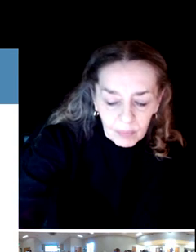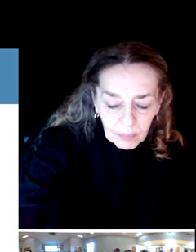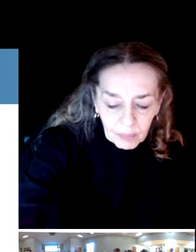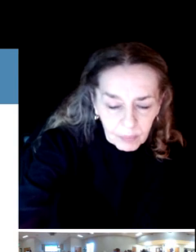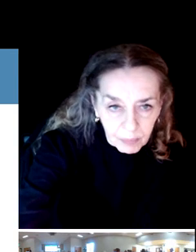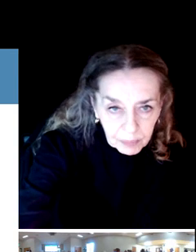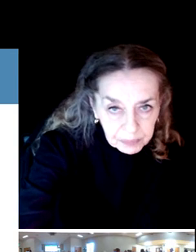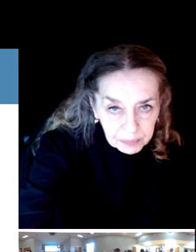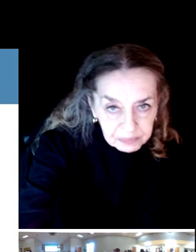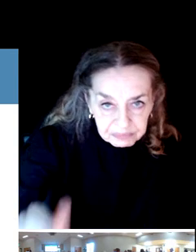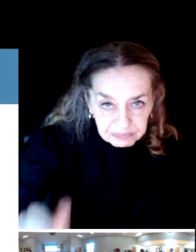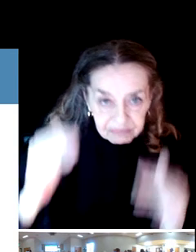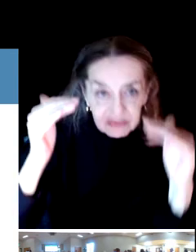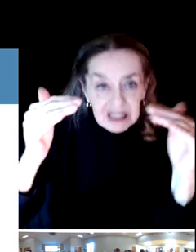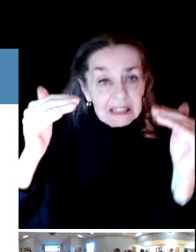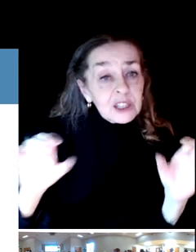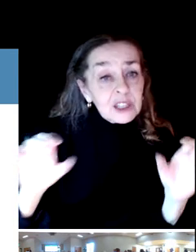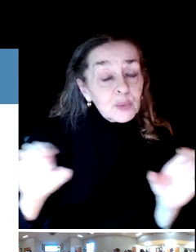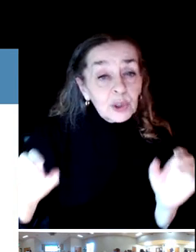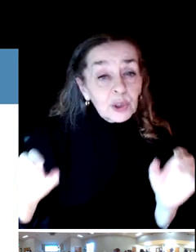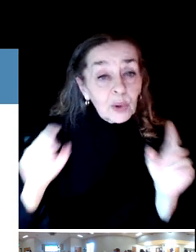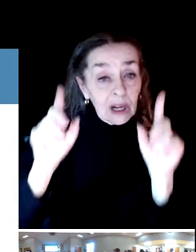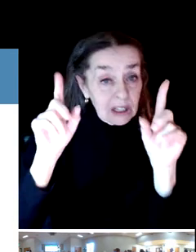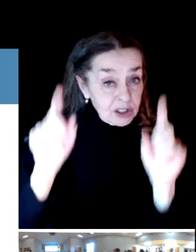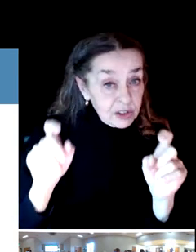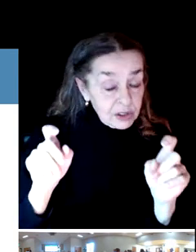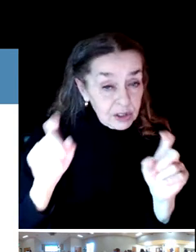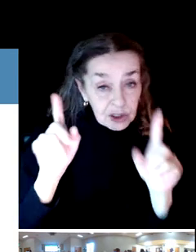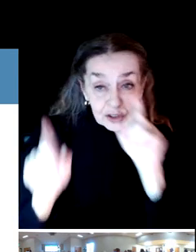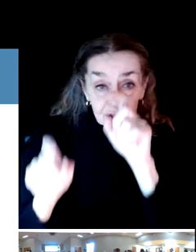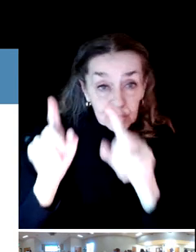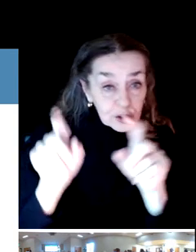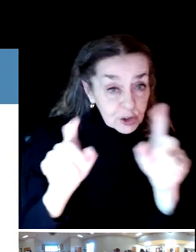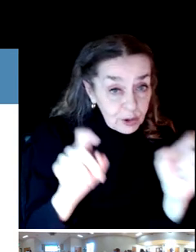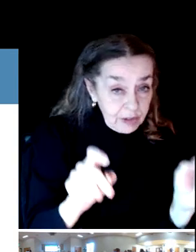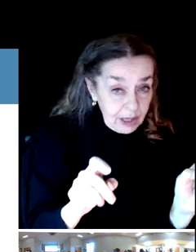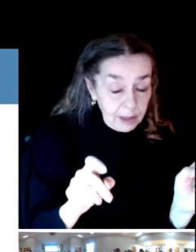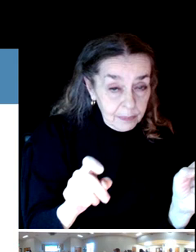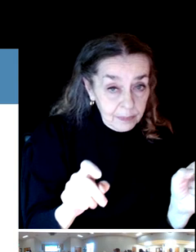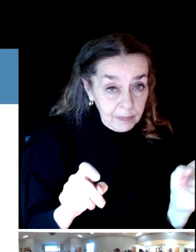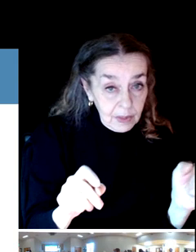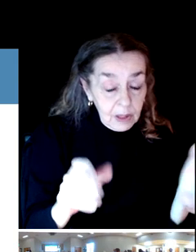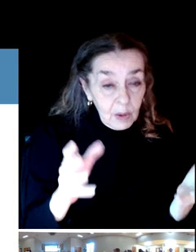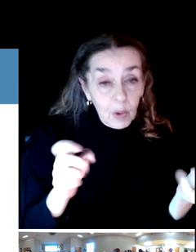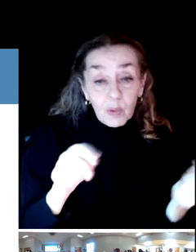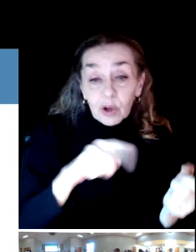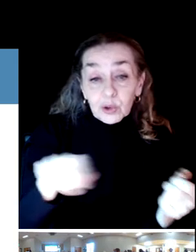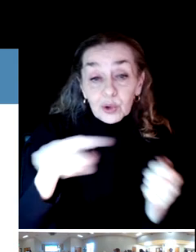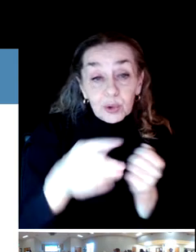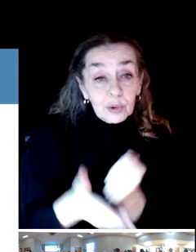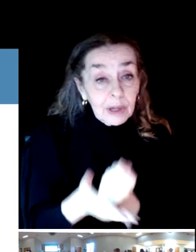And there will be two parts to the survey and we would like you to consider assisting us with this survey.